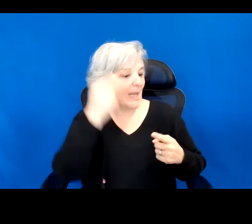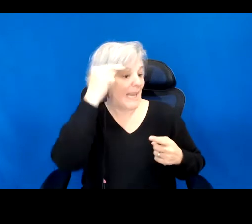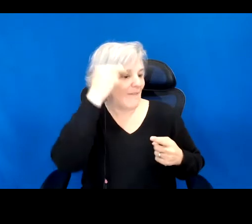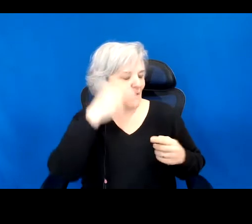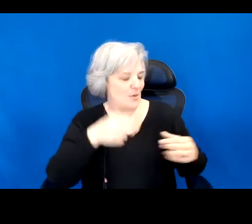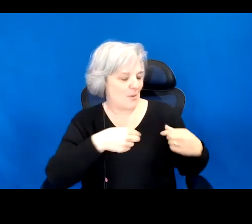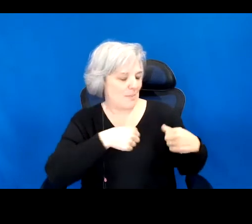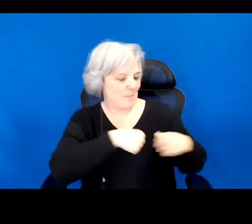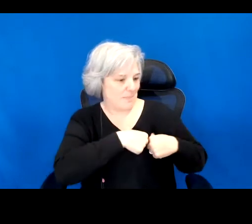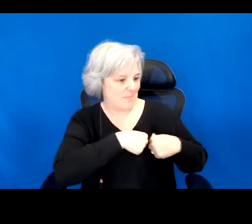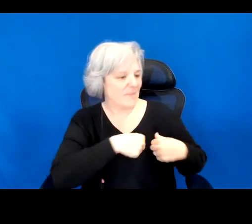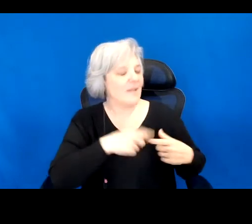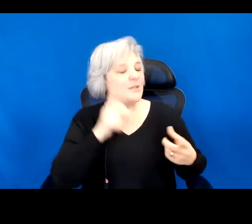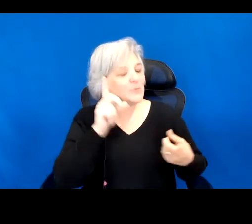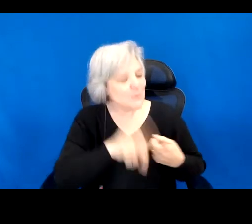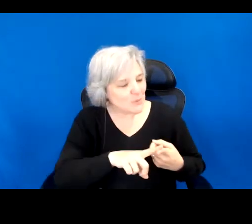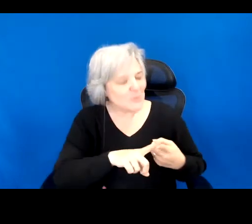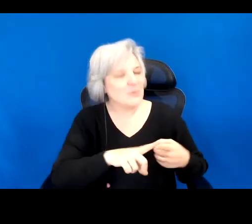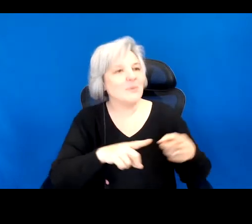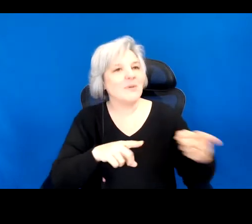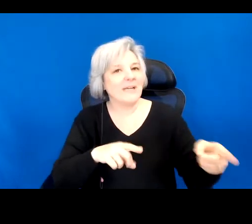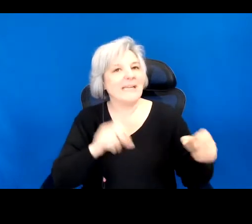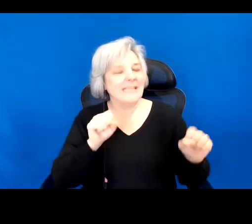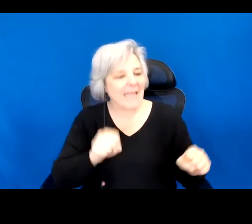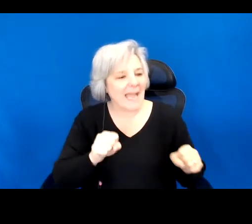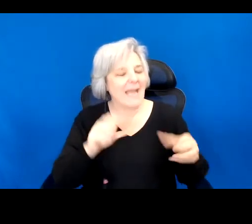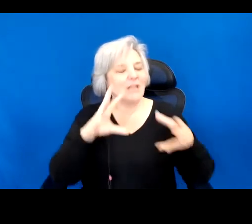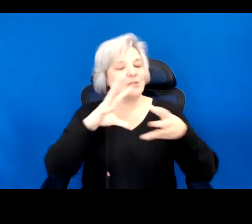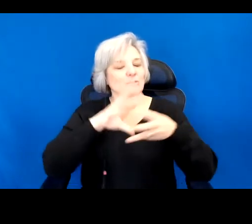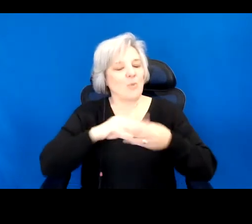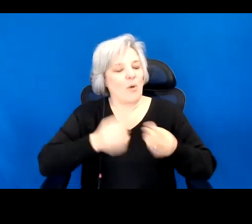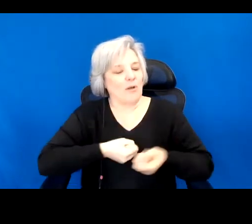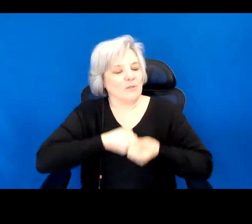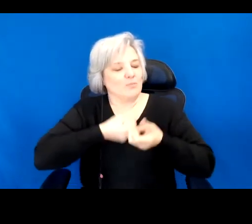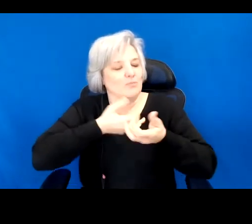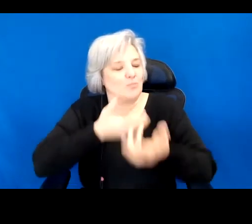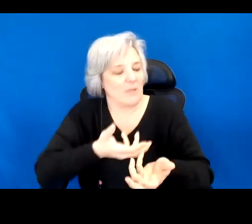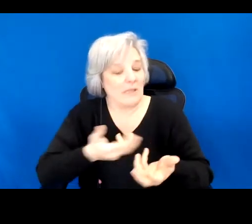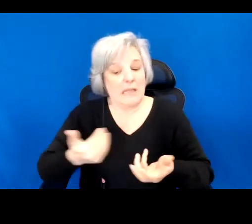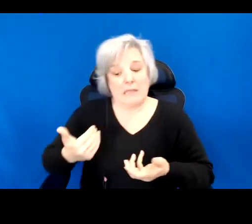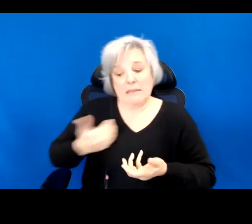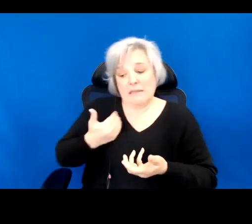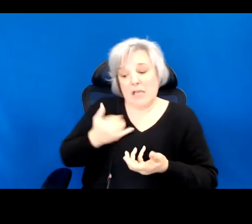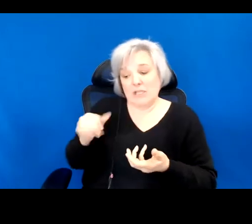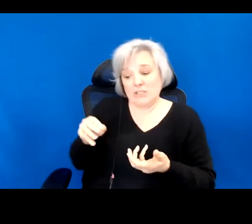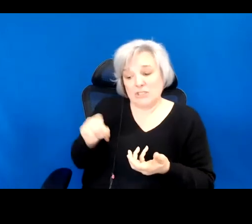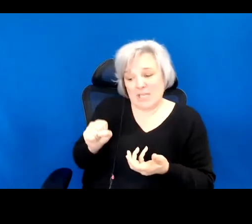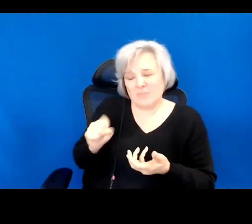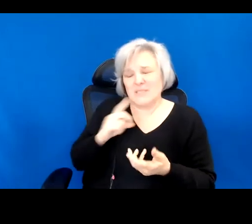to articulate the plain, pitiless fact that the younger James would face profound struggle,